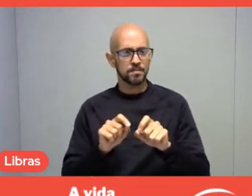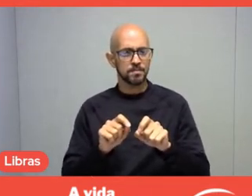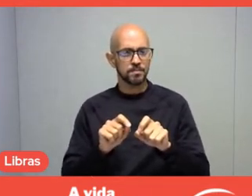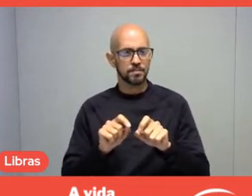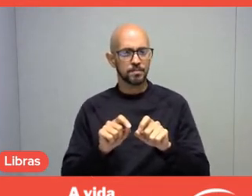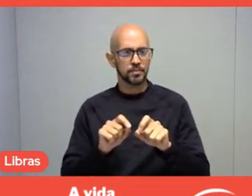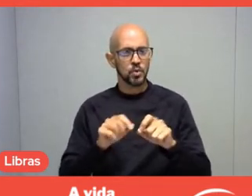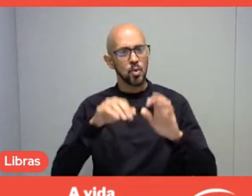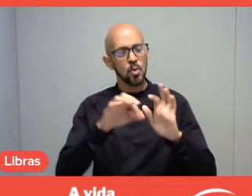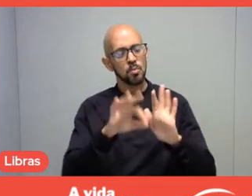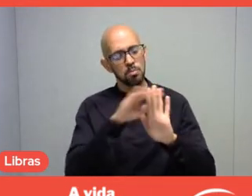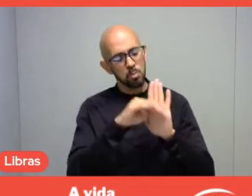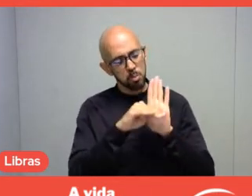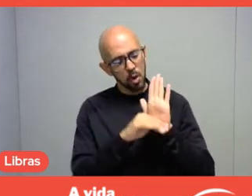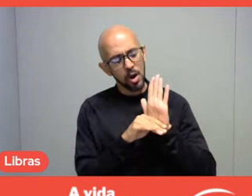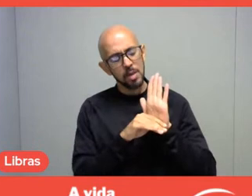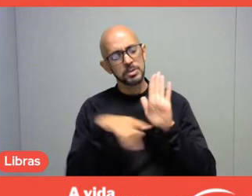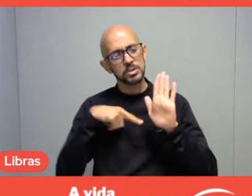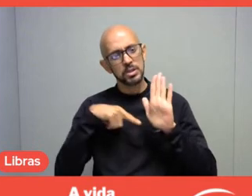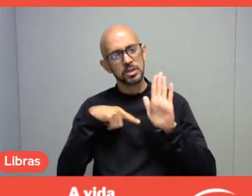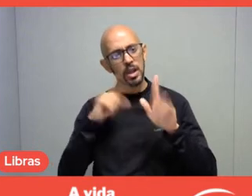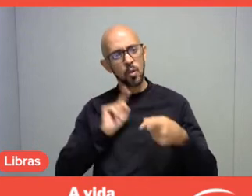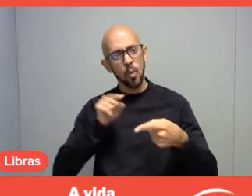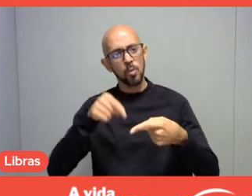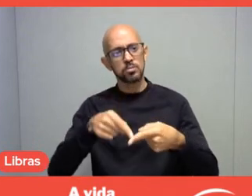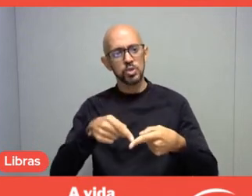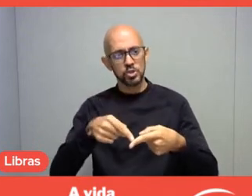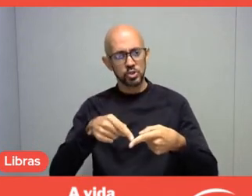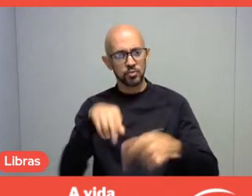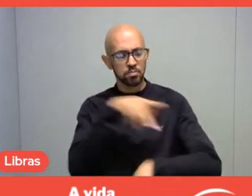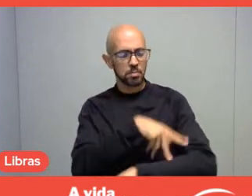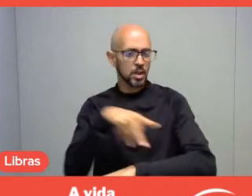that have specific pedagogical intentions, that make...